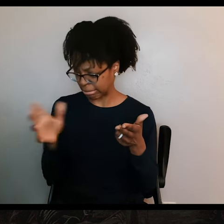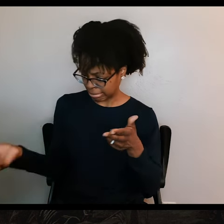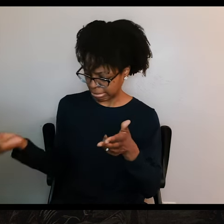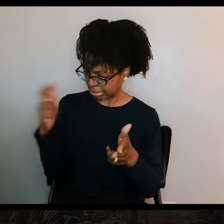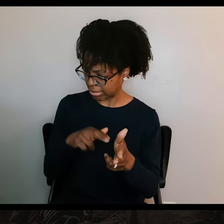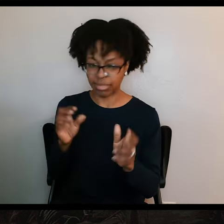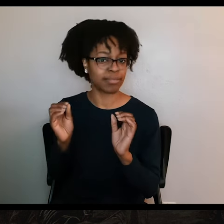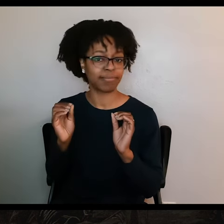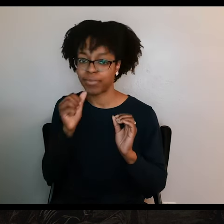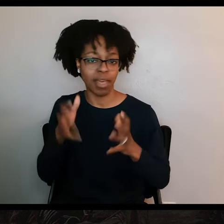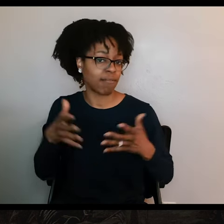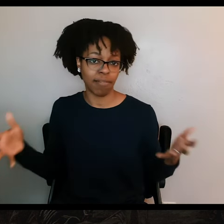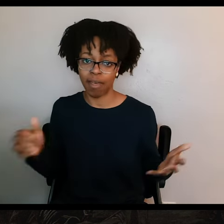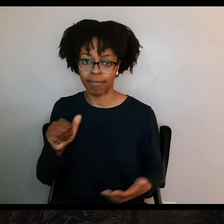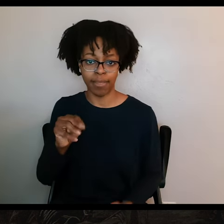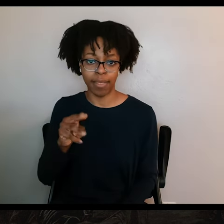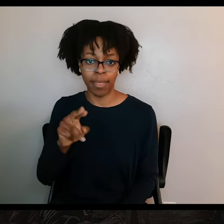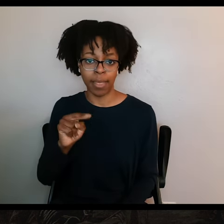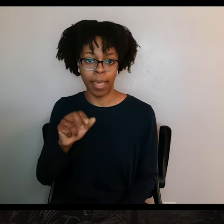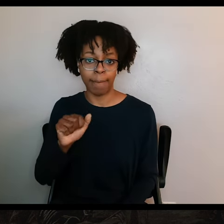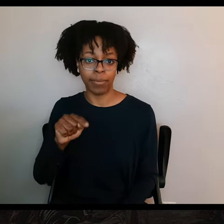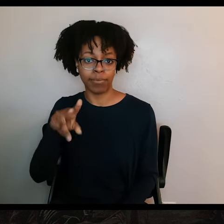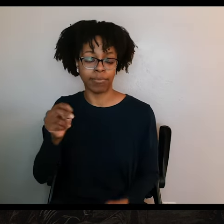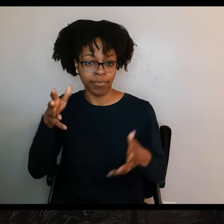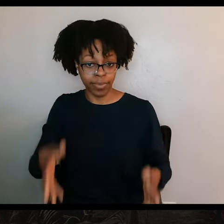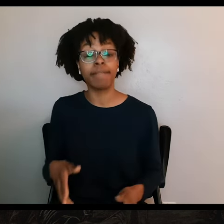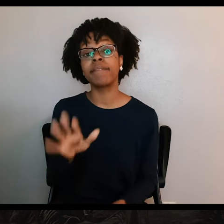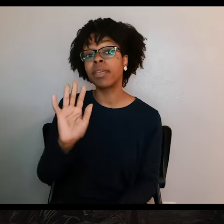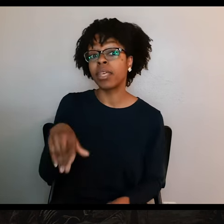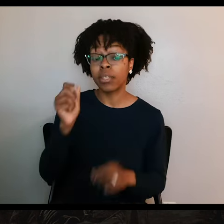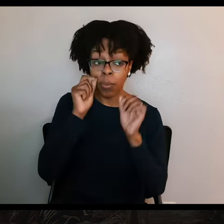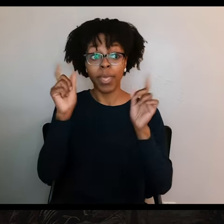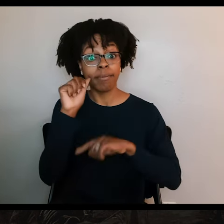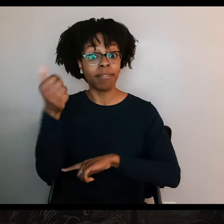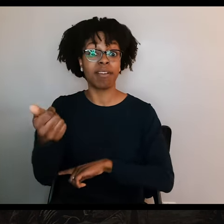the Texans saw that their position had actually gotten a lot worse. Urrea had received reinforcements overnight.